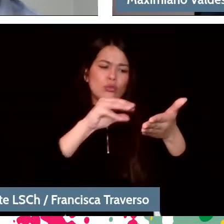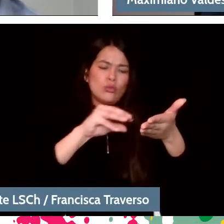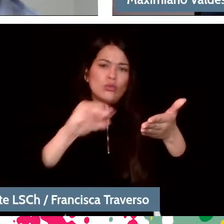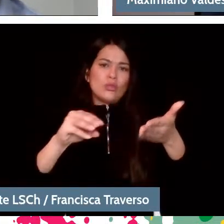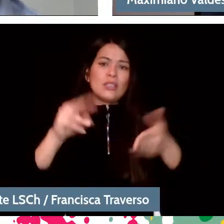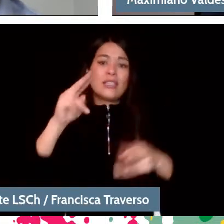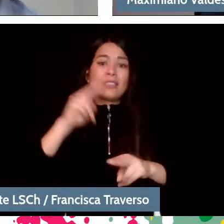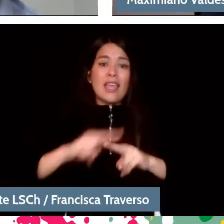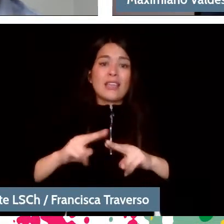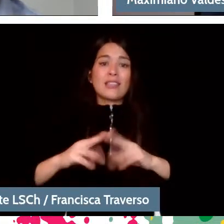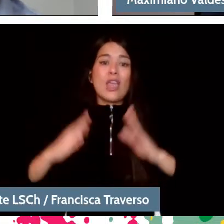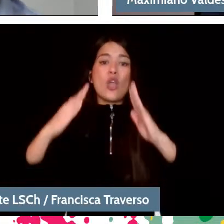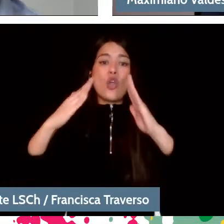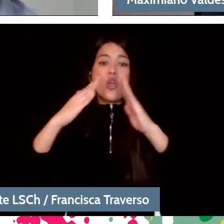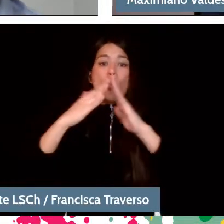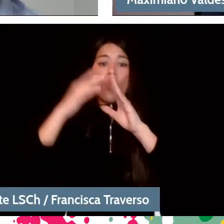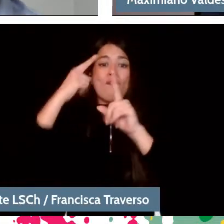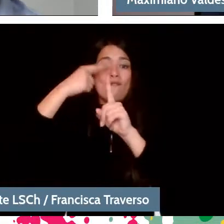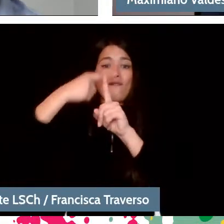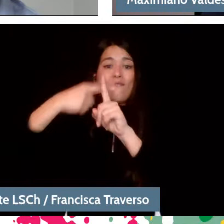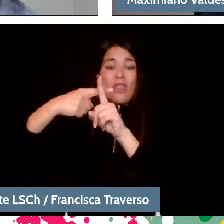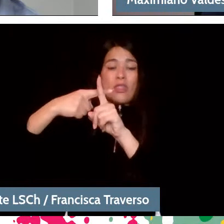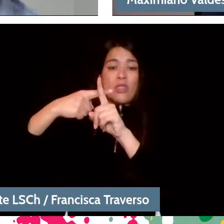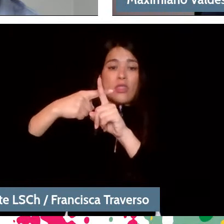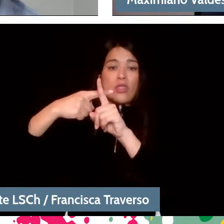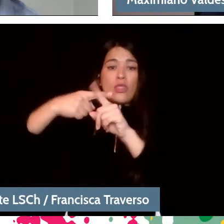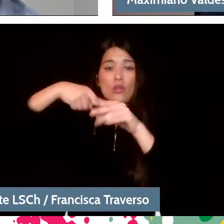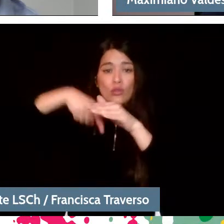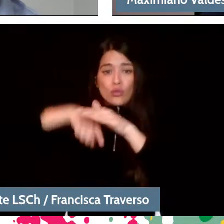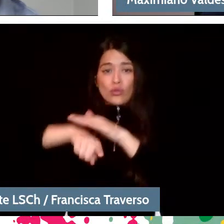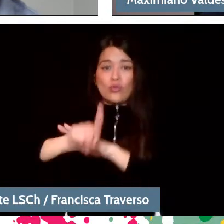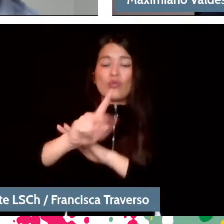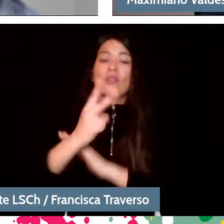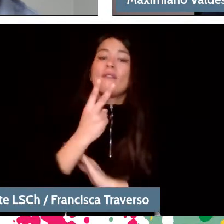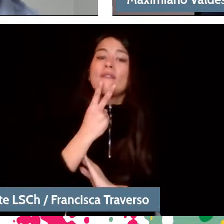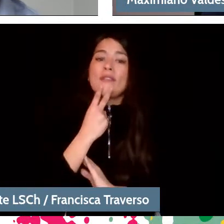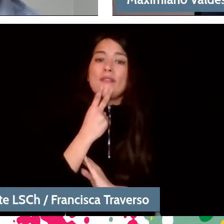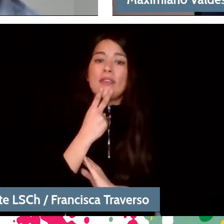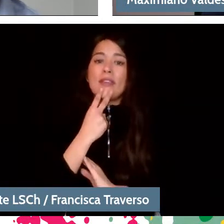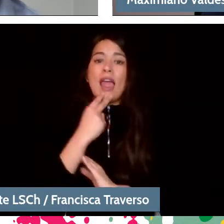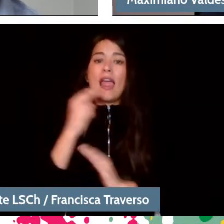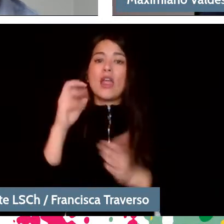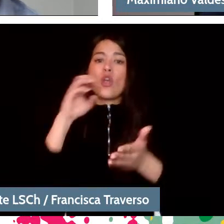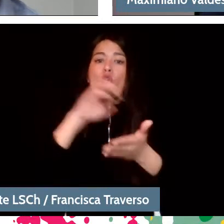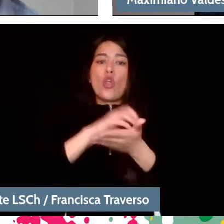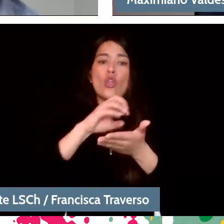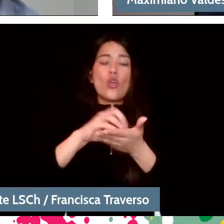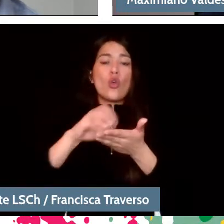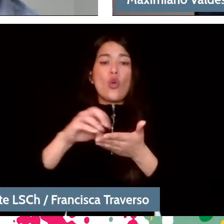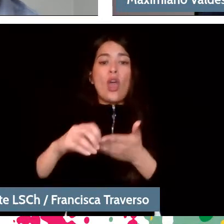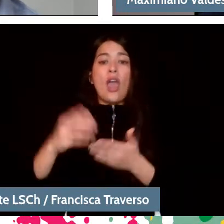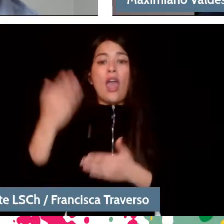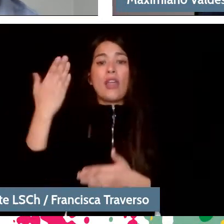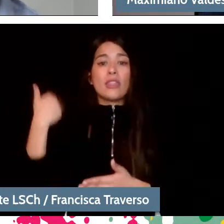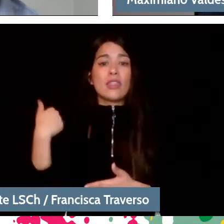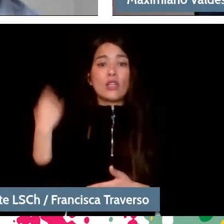In the Benedictine convents or in the convents that began to codify music. Until then, music was oral, not written.